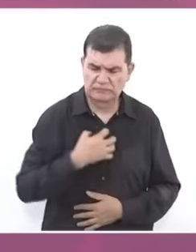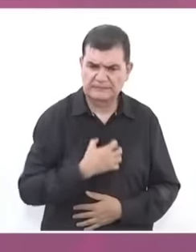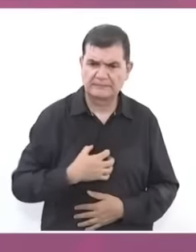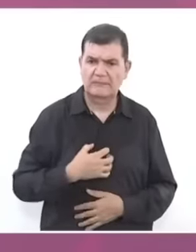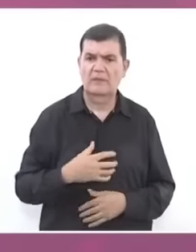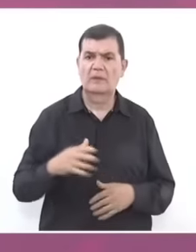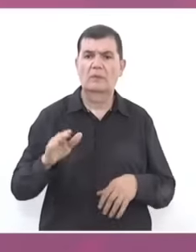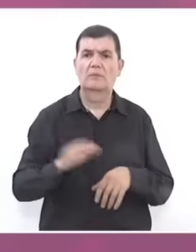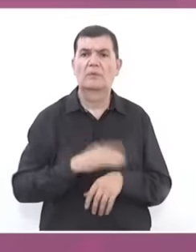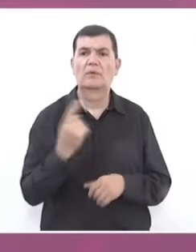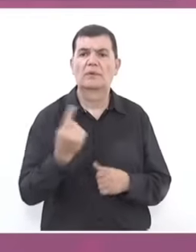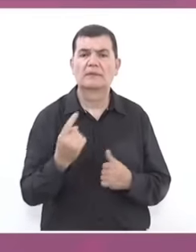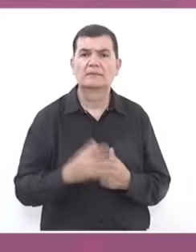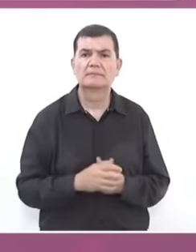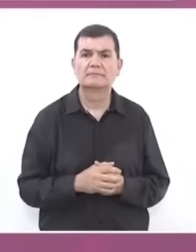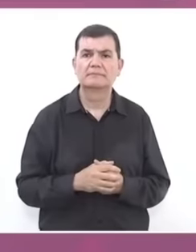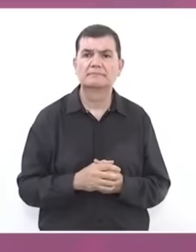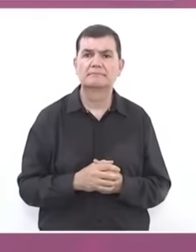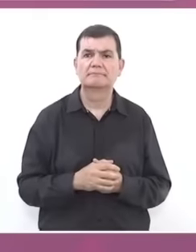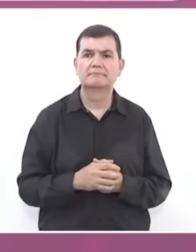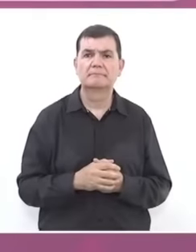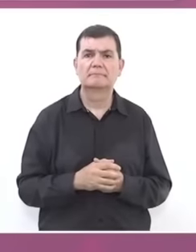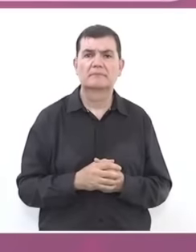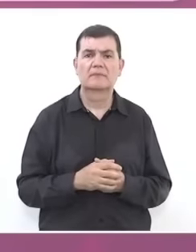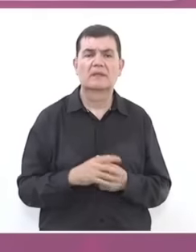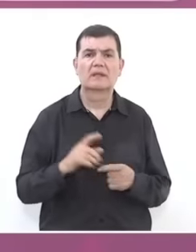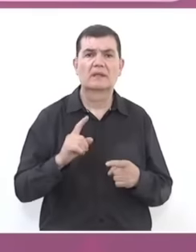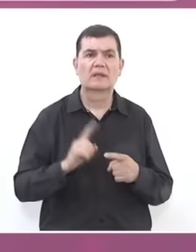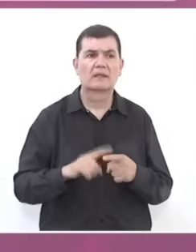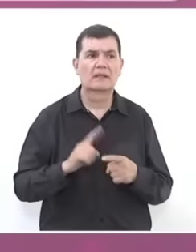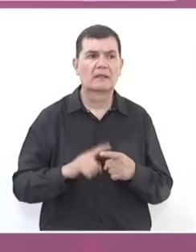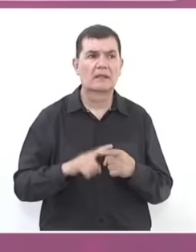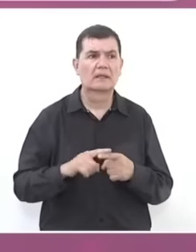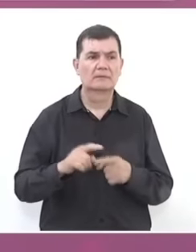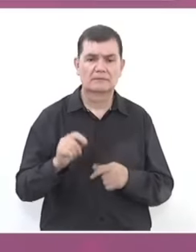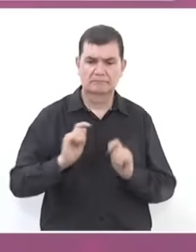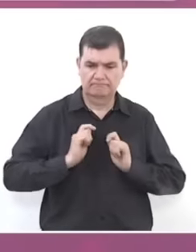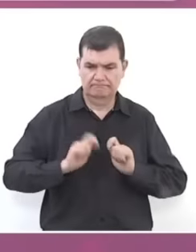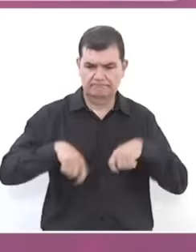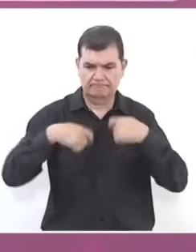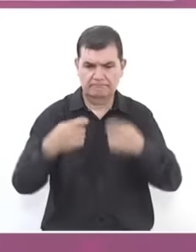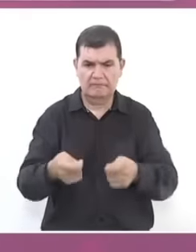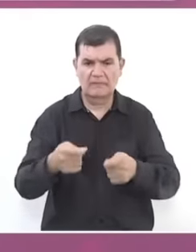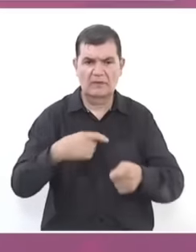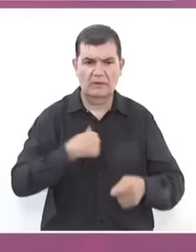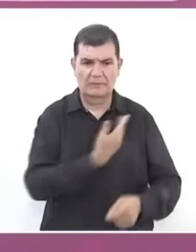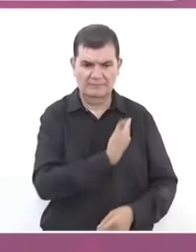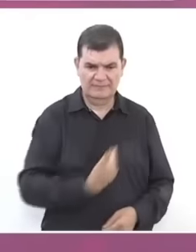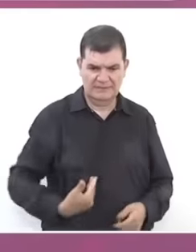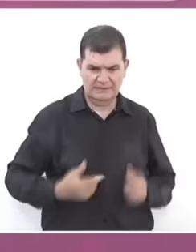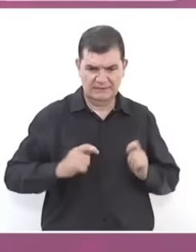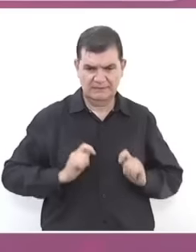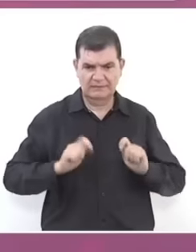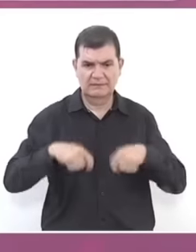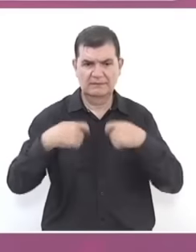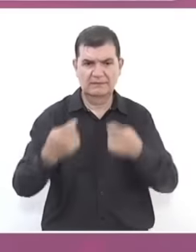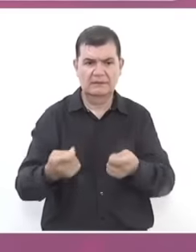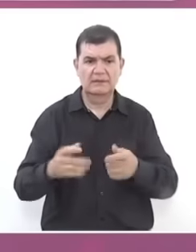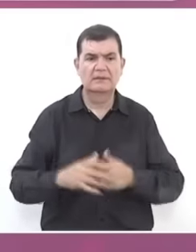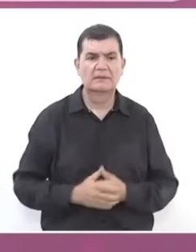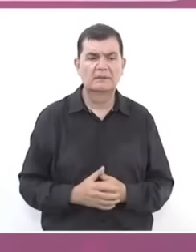eh Whoever is going to replace the person I am going to give the presidential sash to is